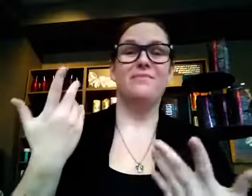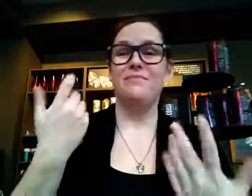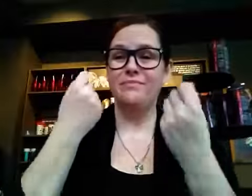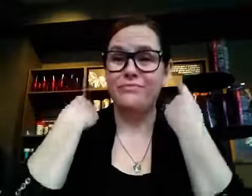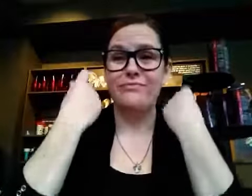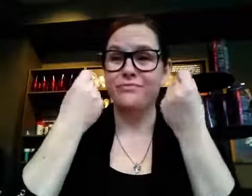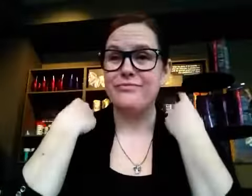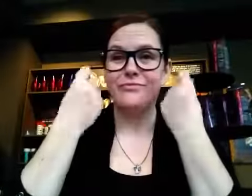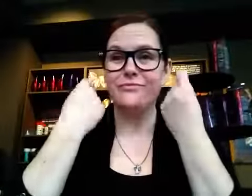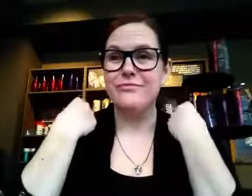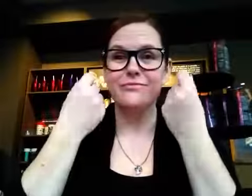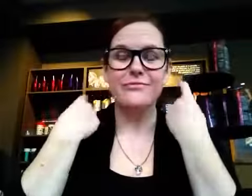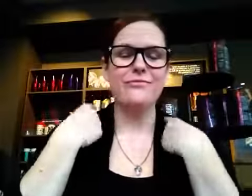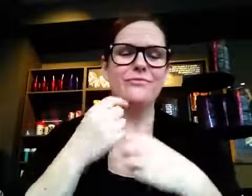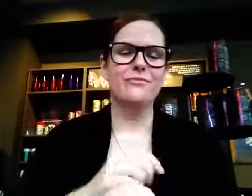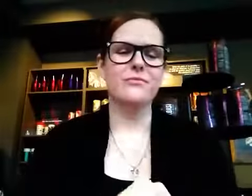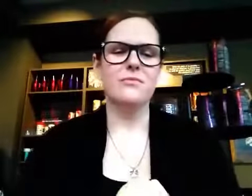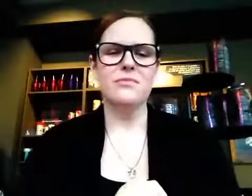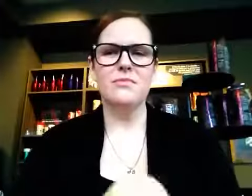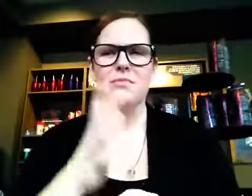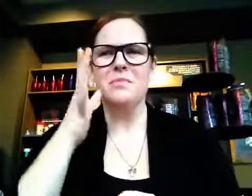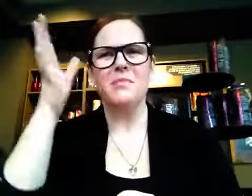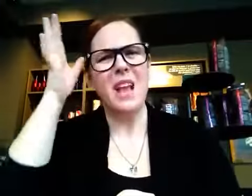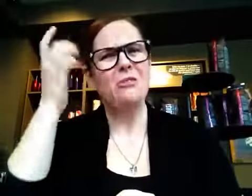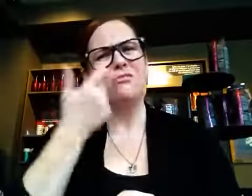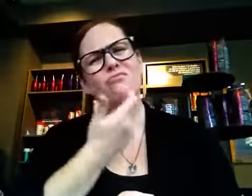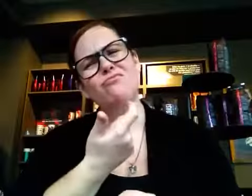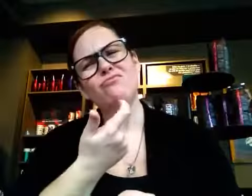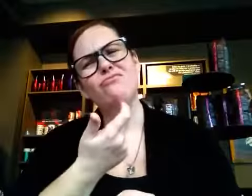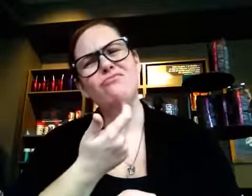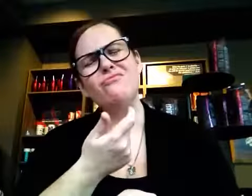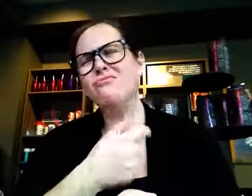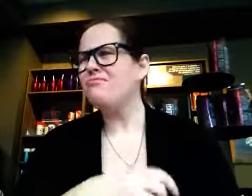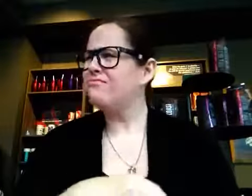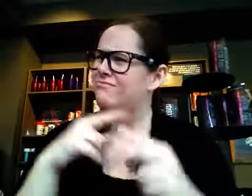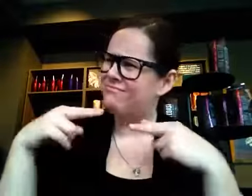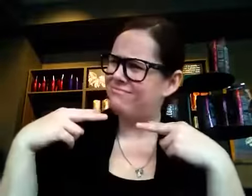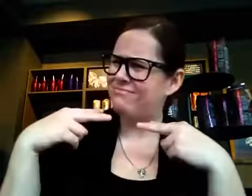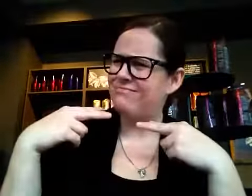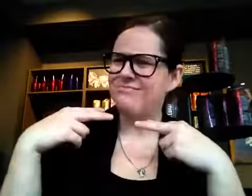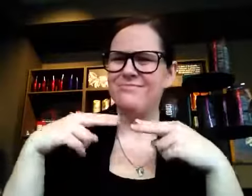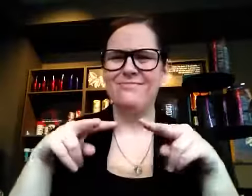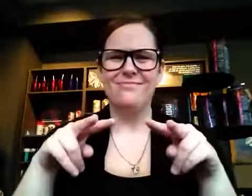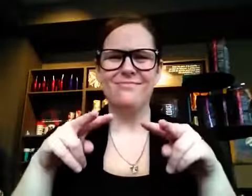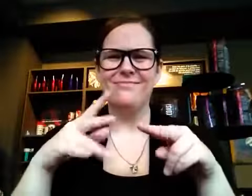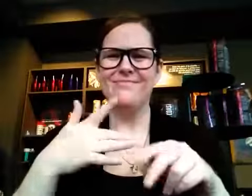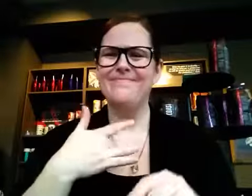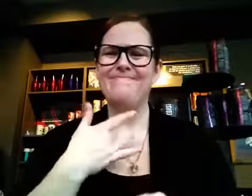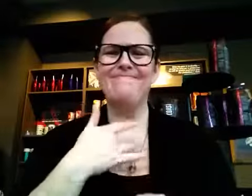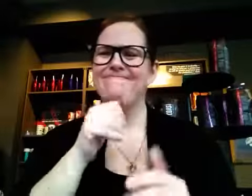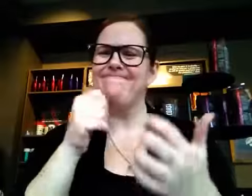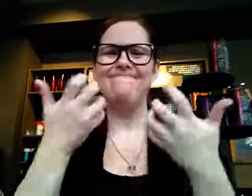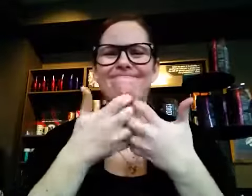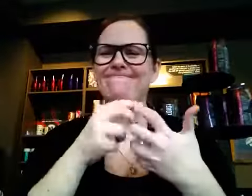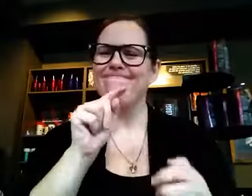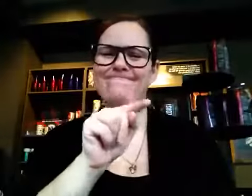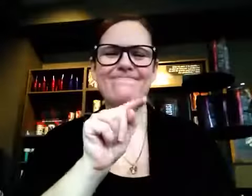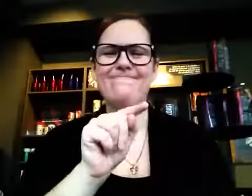It was lost on me, and I couldn’t understand any of it. My parents watched me go through the program, and realized that oralism was not a good match for me.